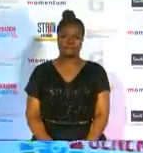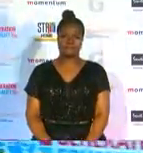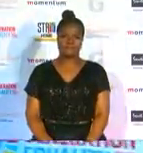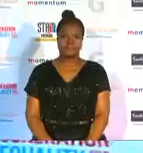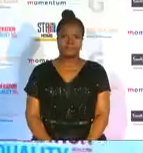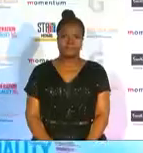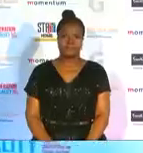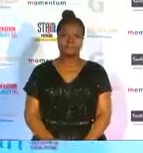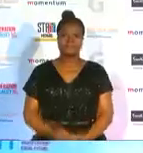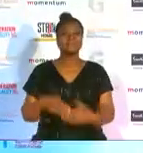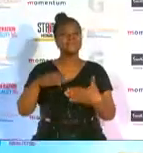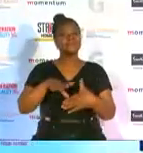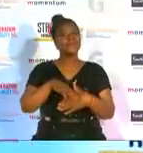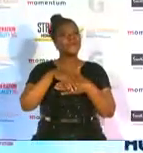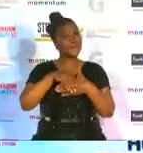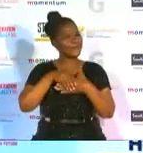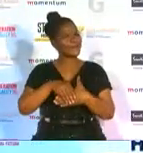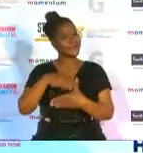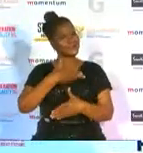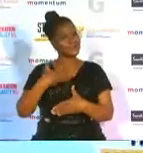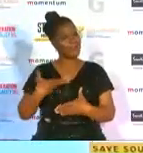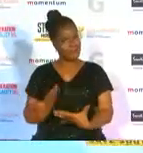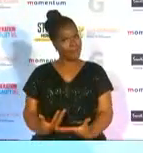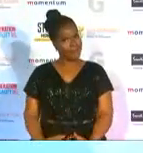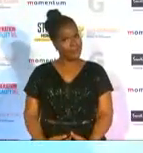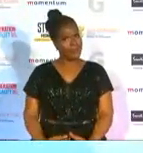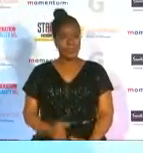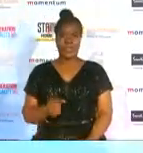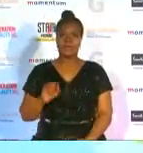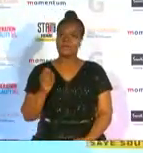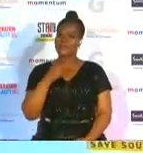congratulations mama i mean first and foremost you look absolutely stunning